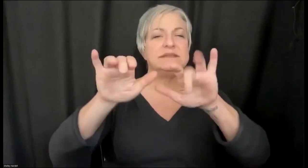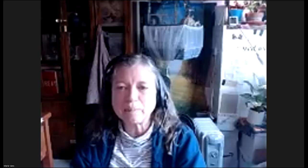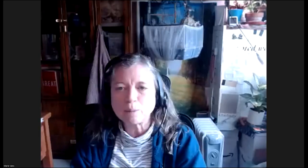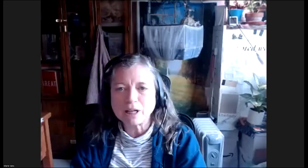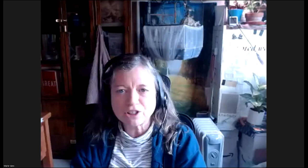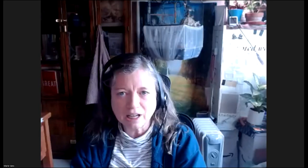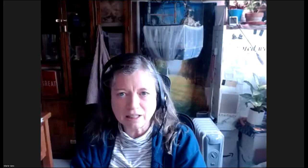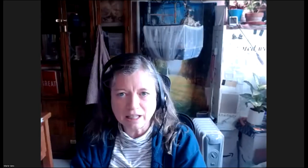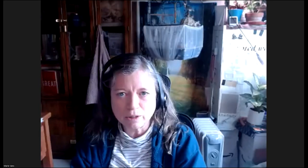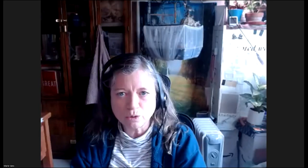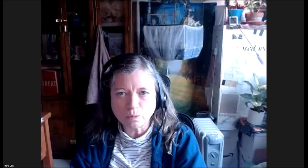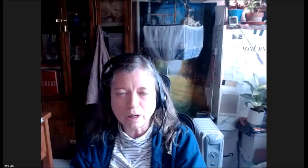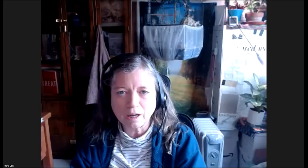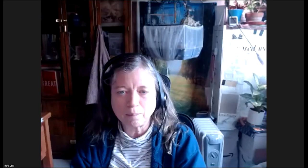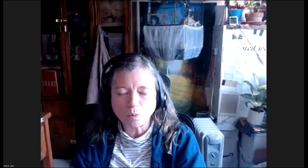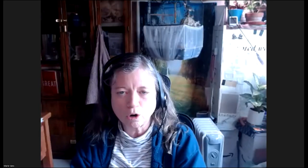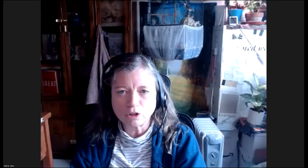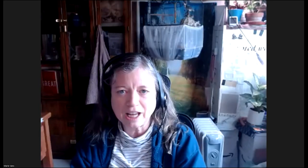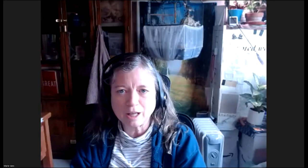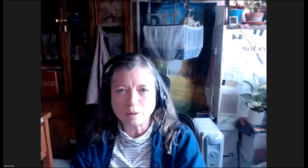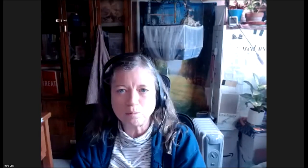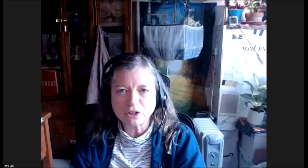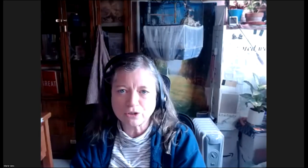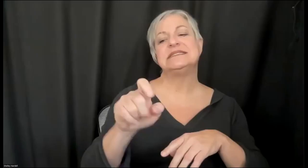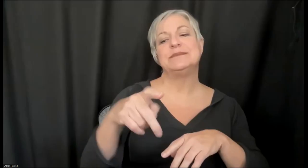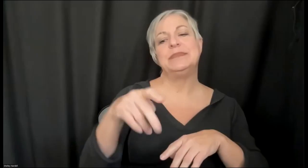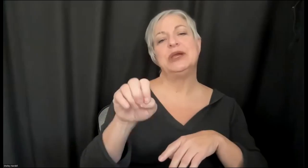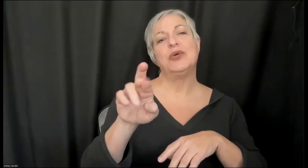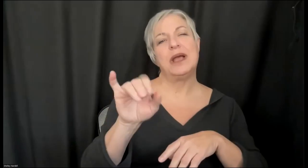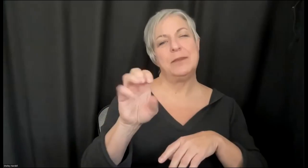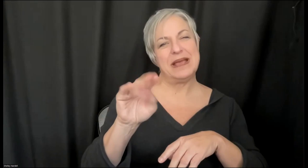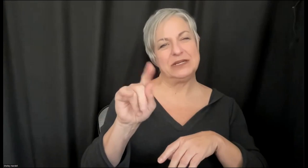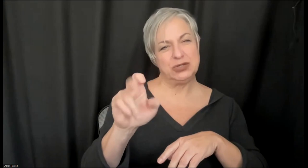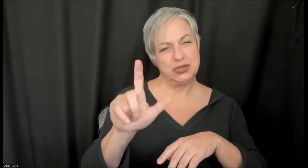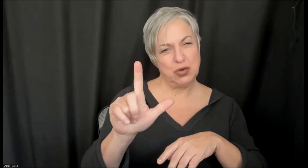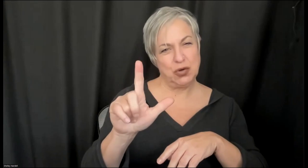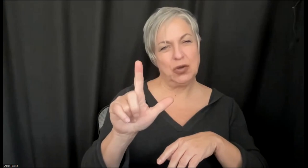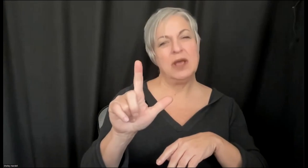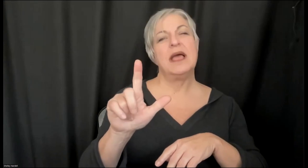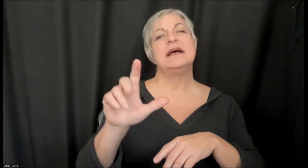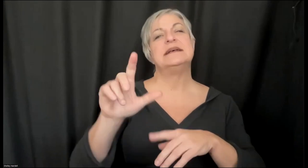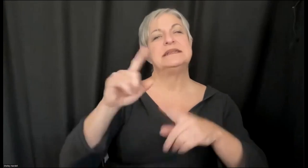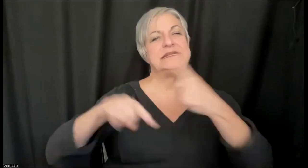experimental sign language world, and MrDummy_NL. If you go